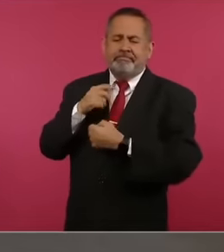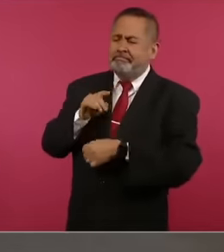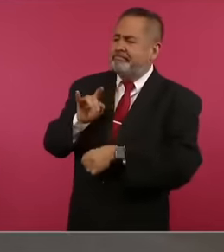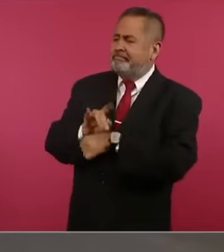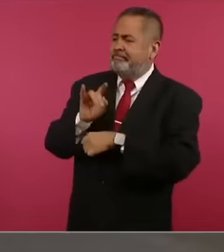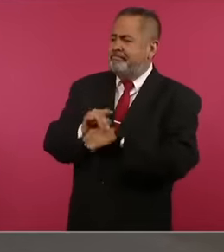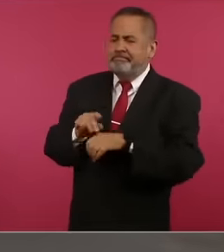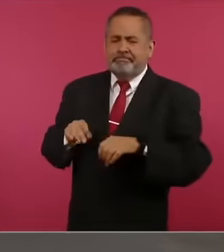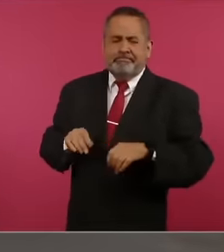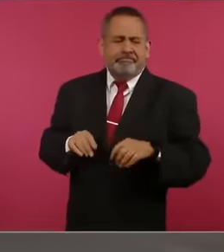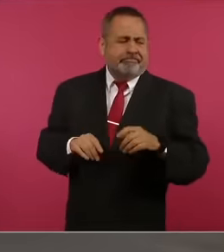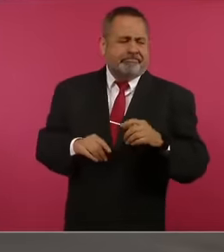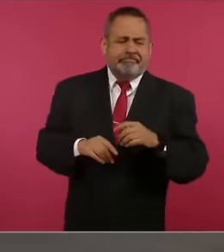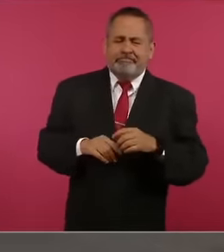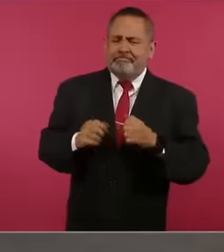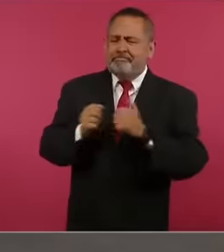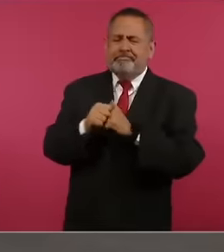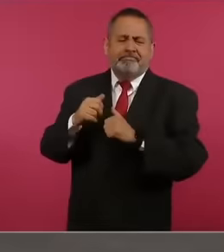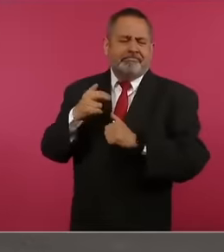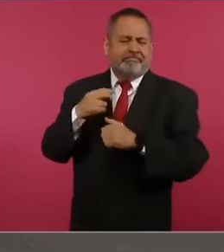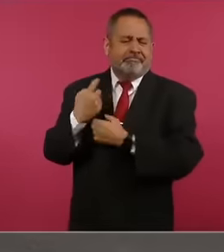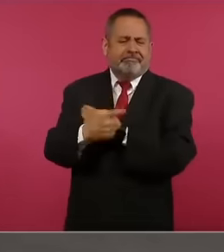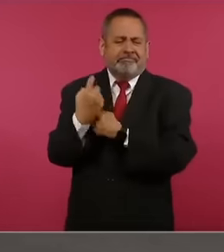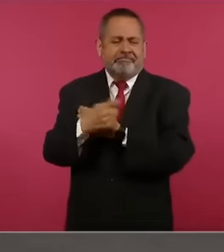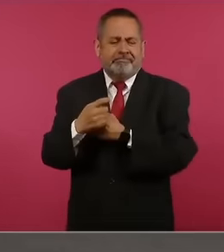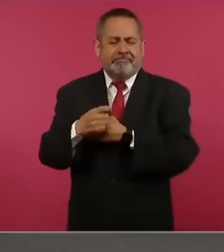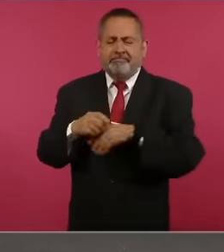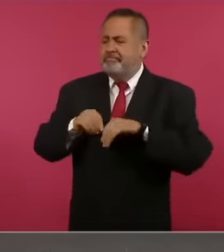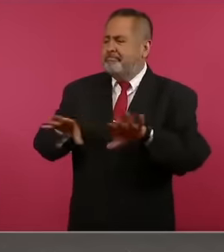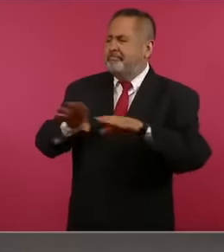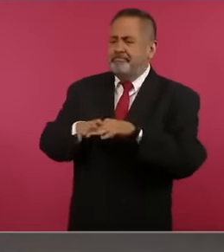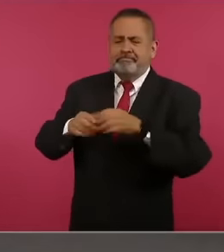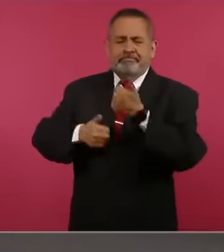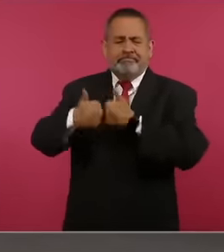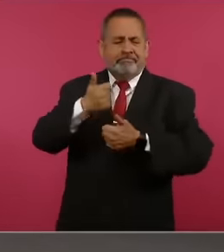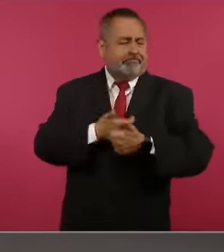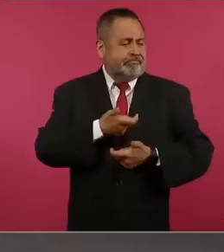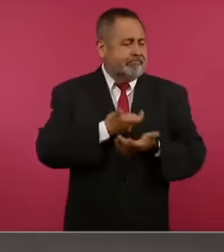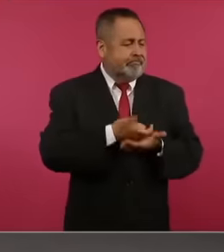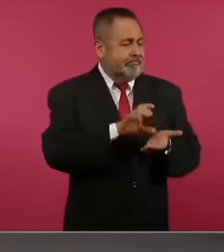invade them, they buy